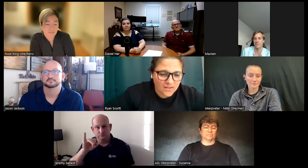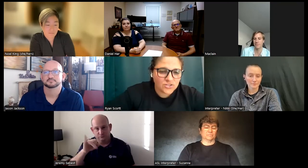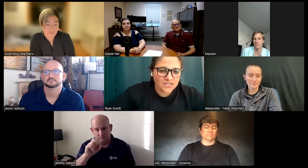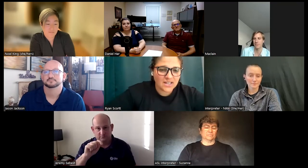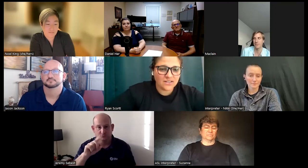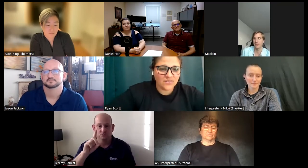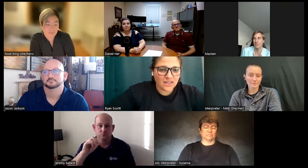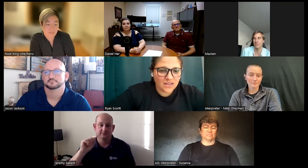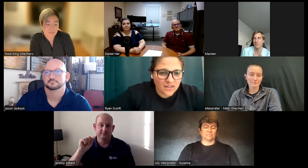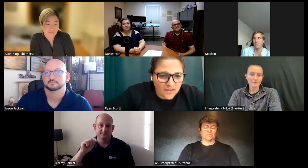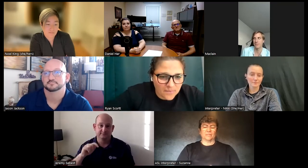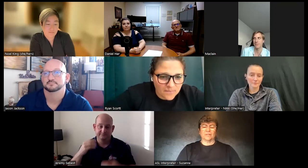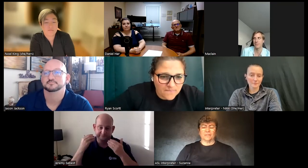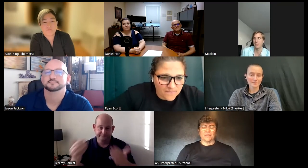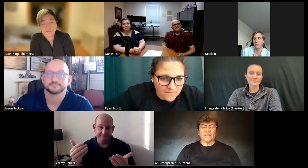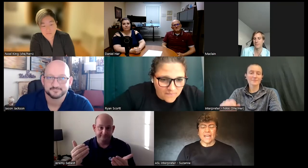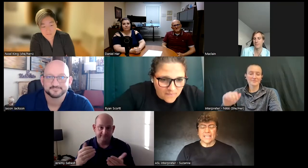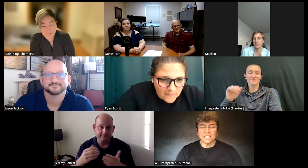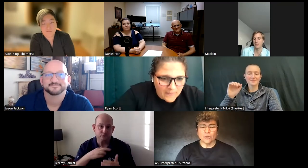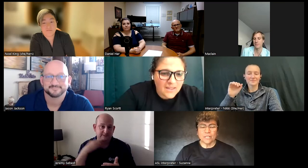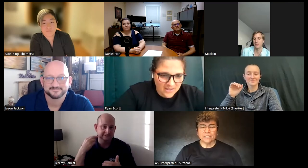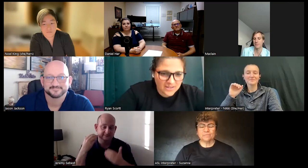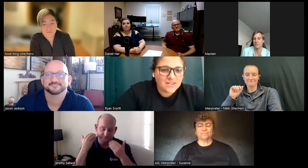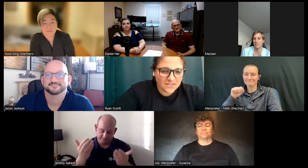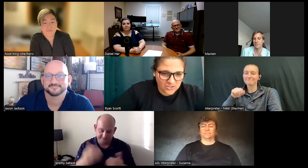just kind of like um a Nike slogan